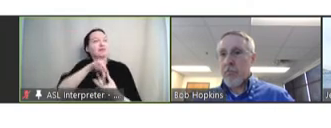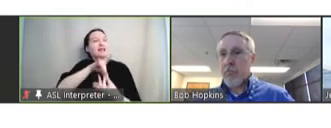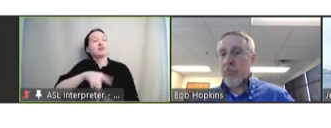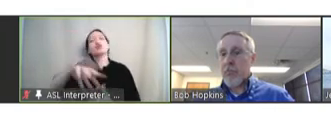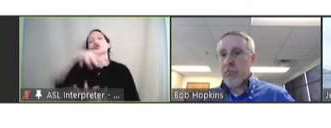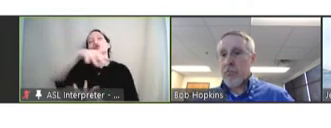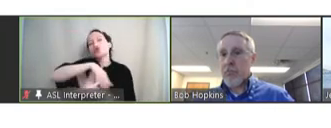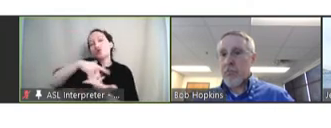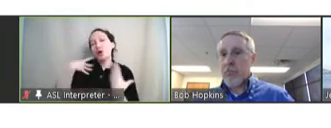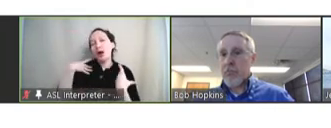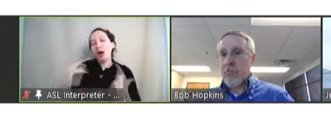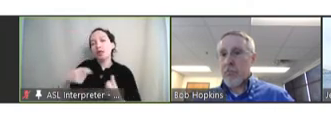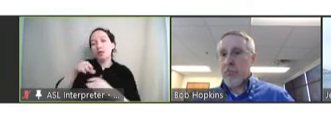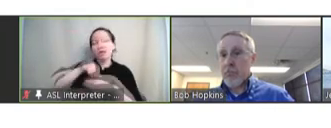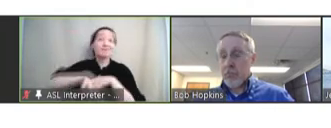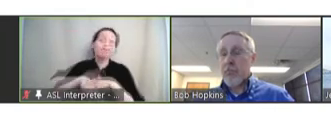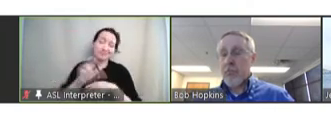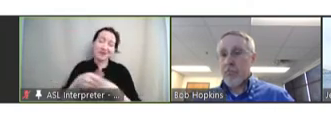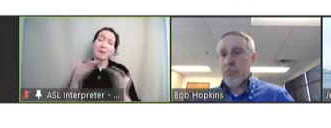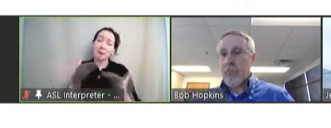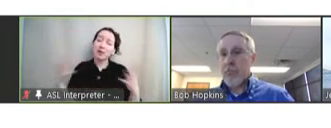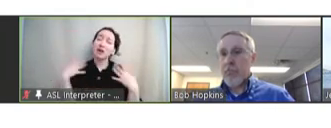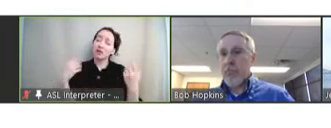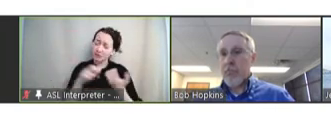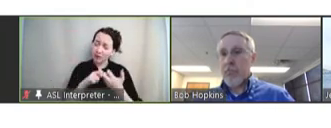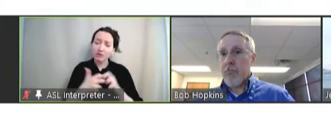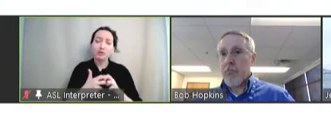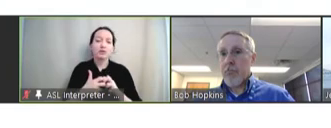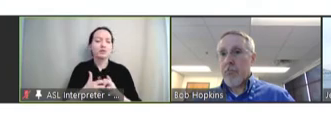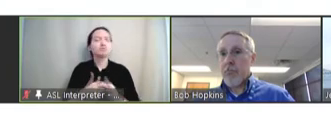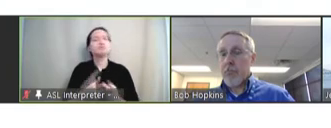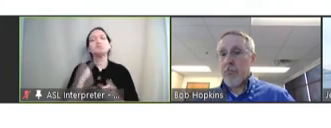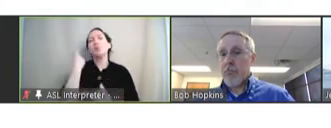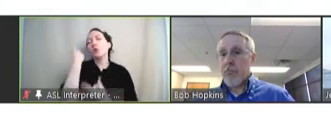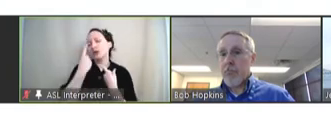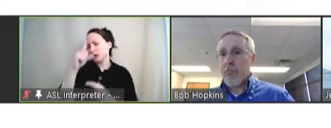which are a public health problem. I'm wondering if there's been any thought about how, you know,